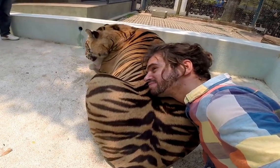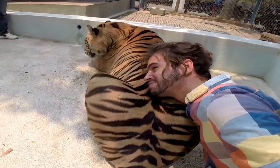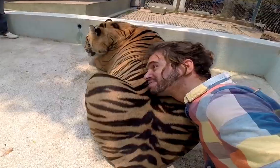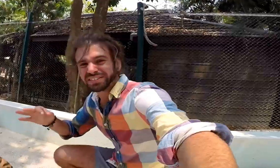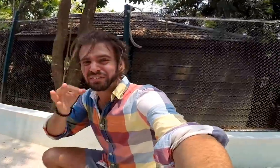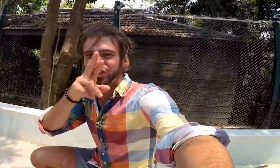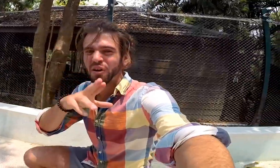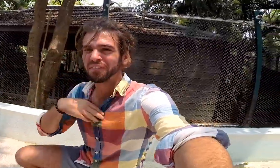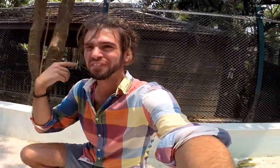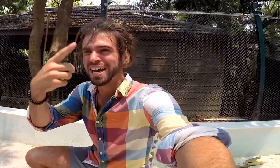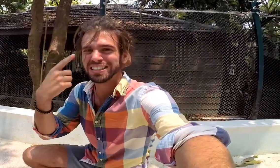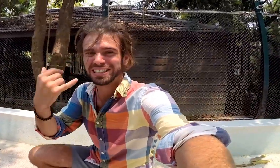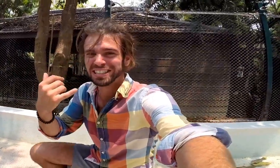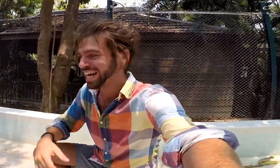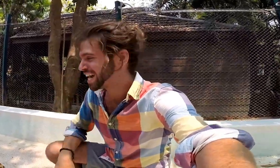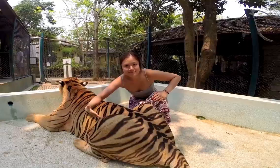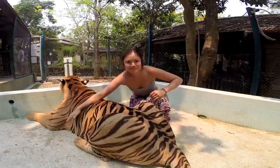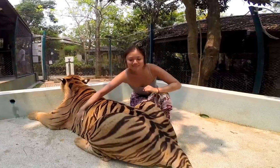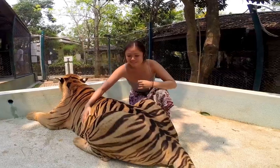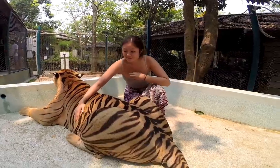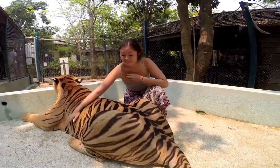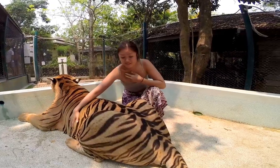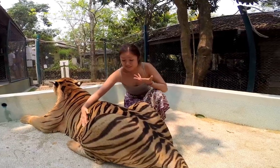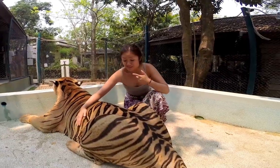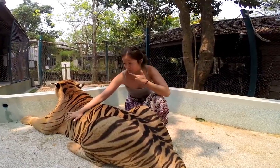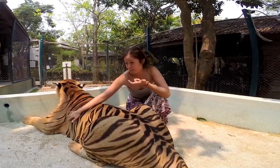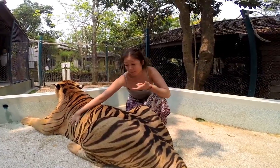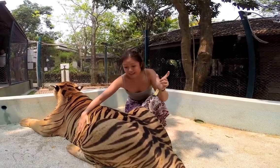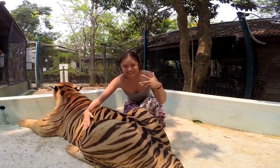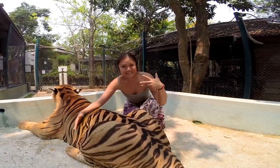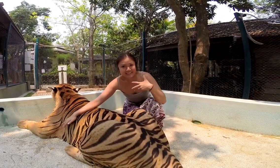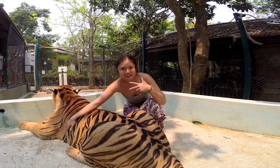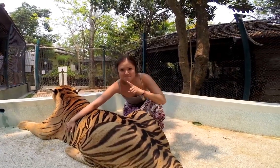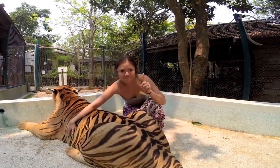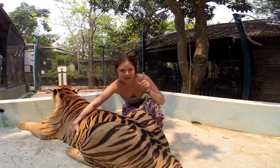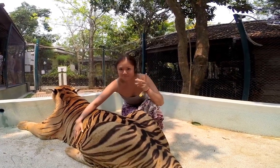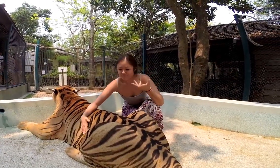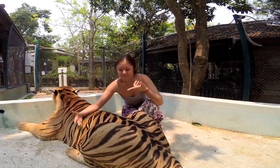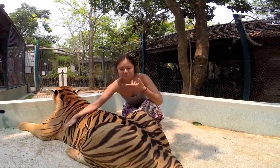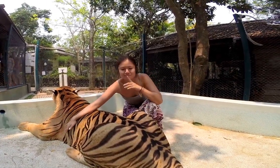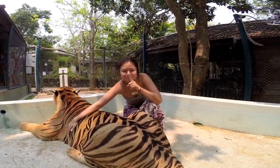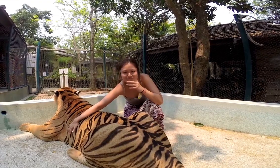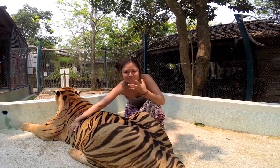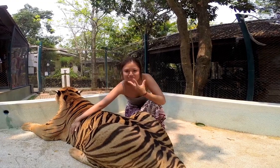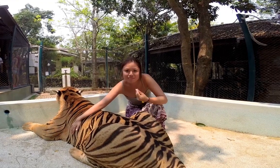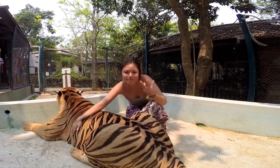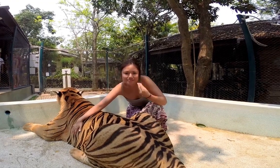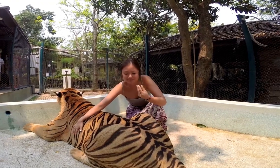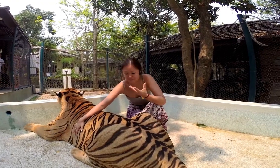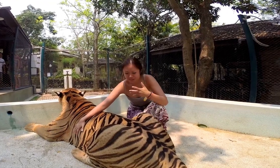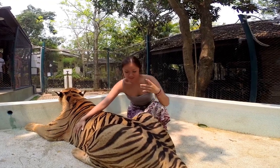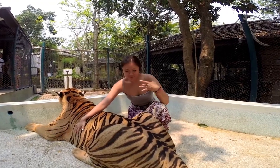I got fur on my face now. The tiger might seem big and scary, but it isn't and the tiger's fur/skin is really soft